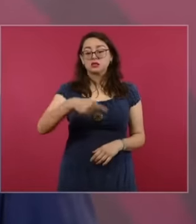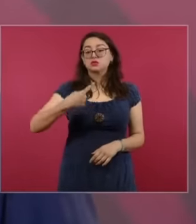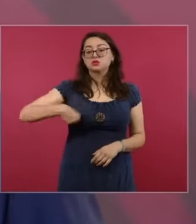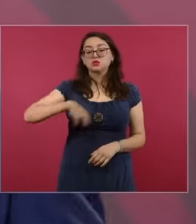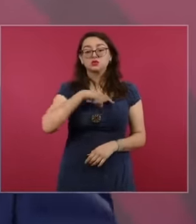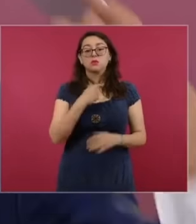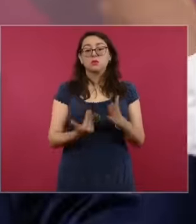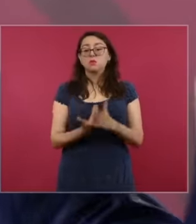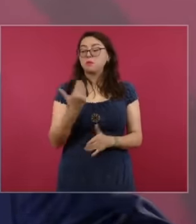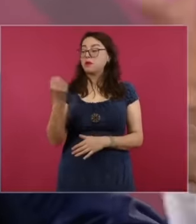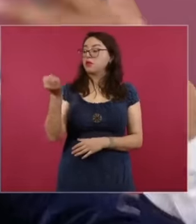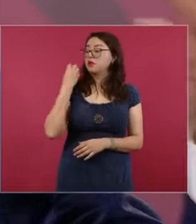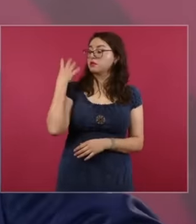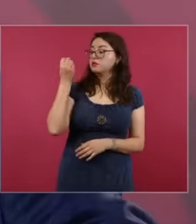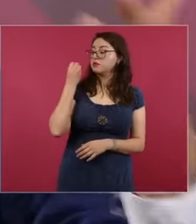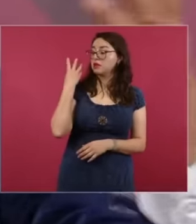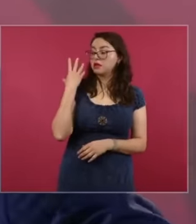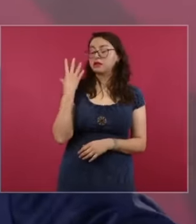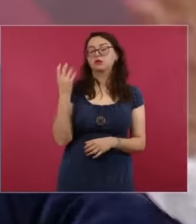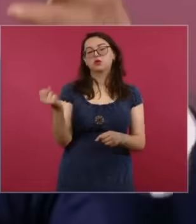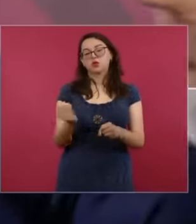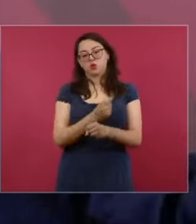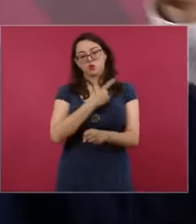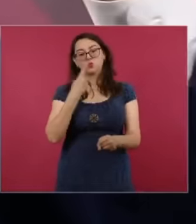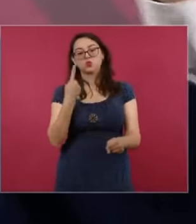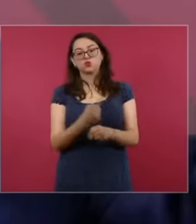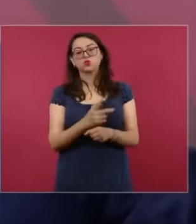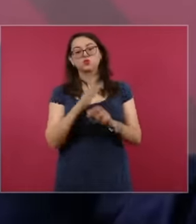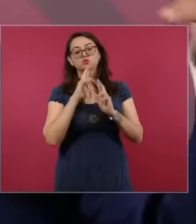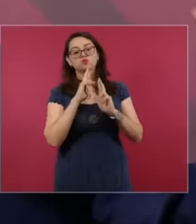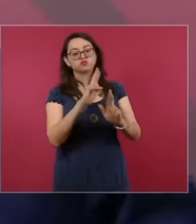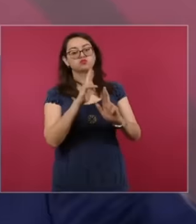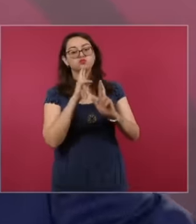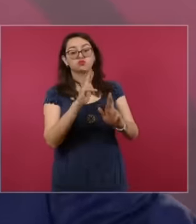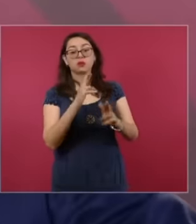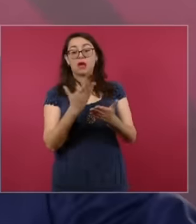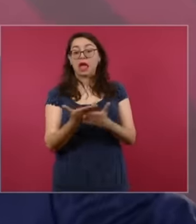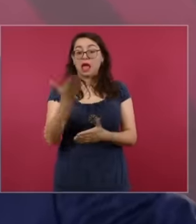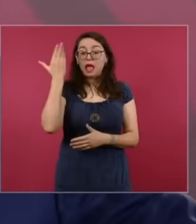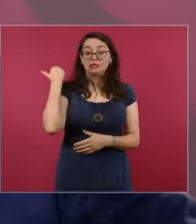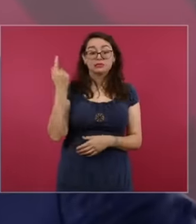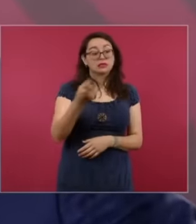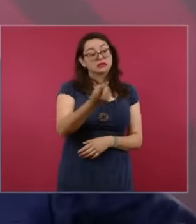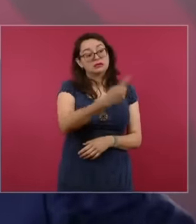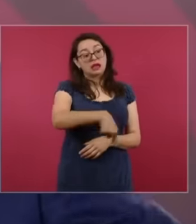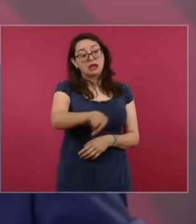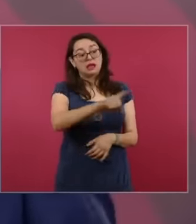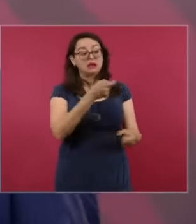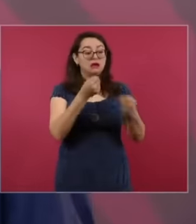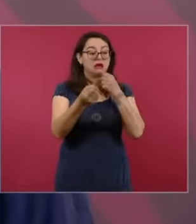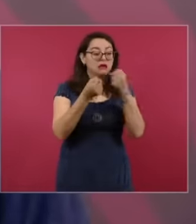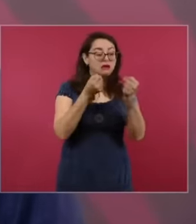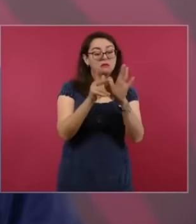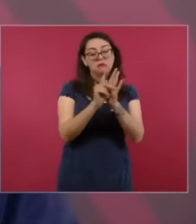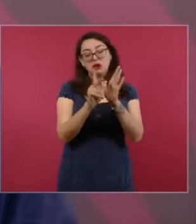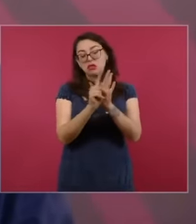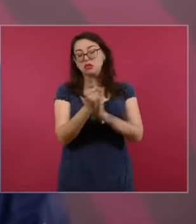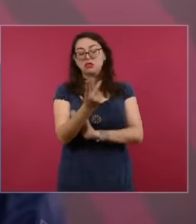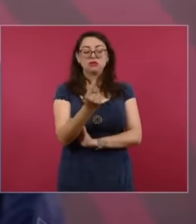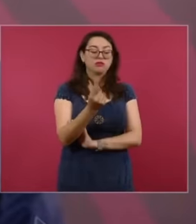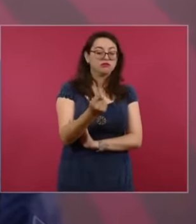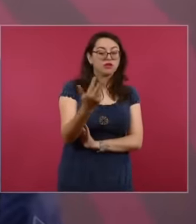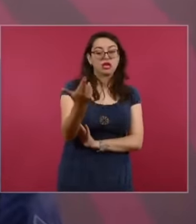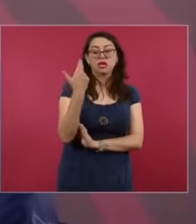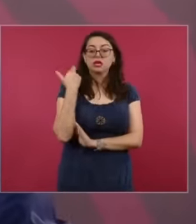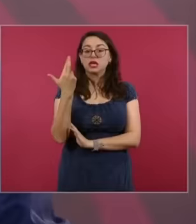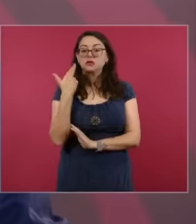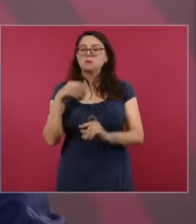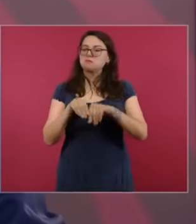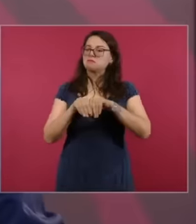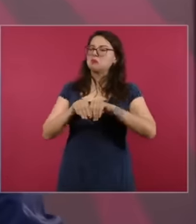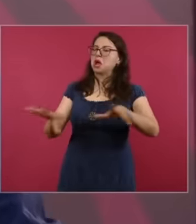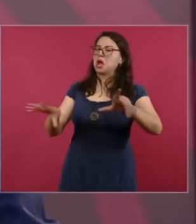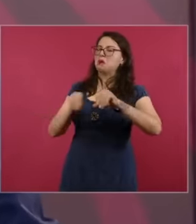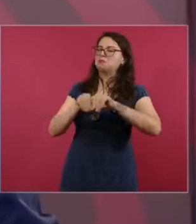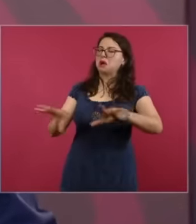because before they controlled everything and managed the information as they pleased